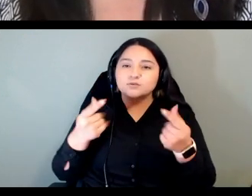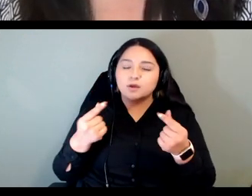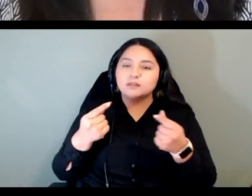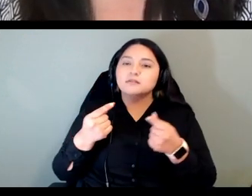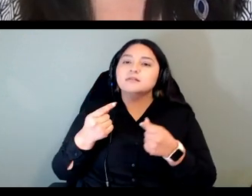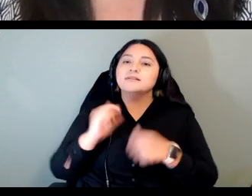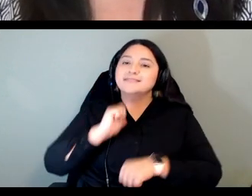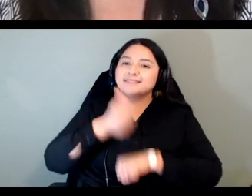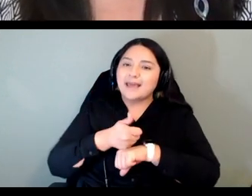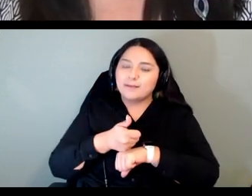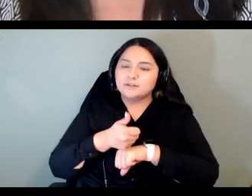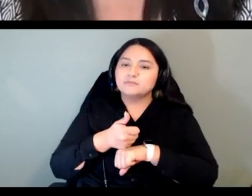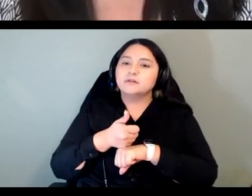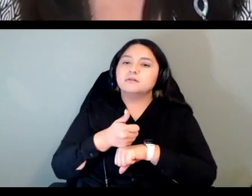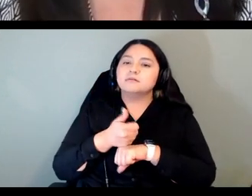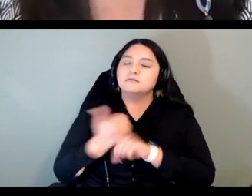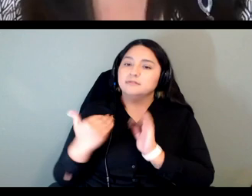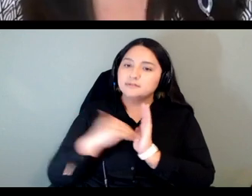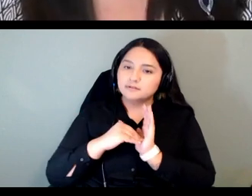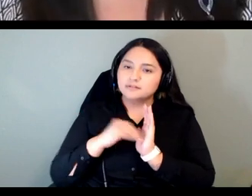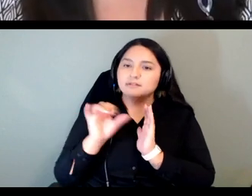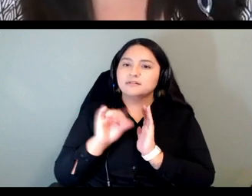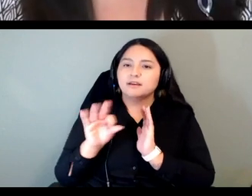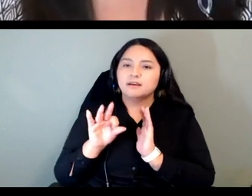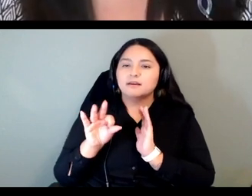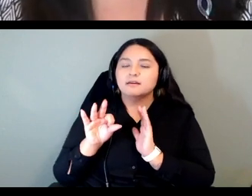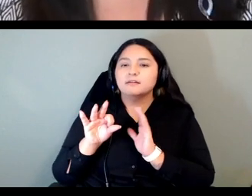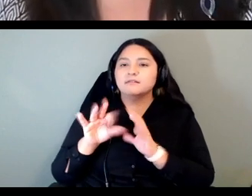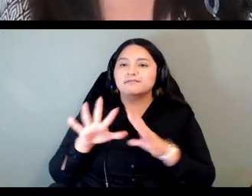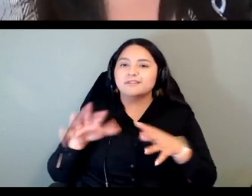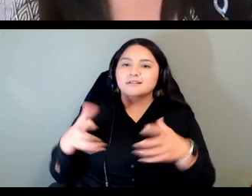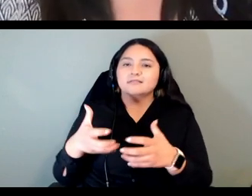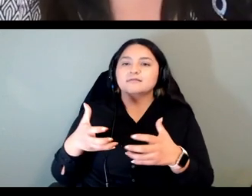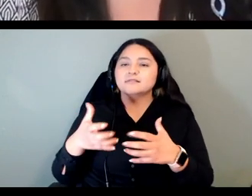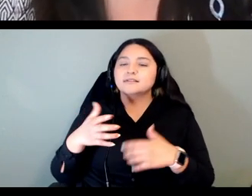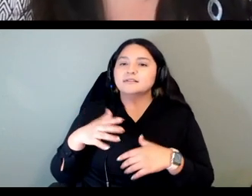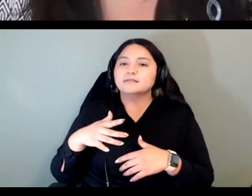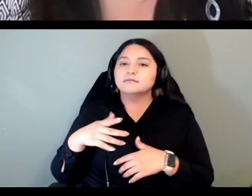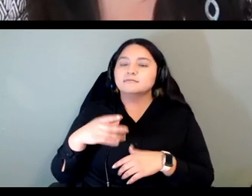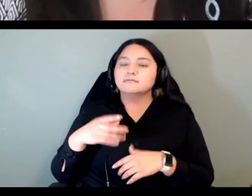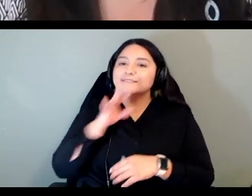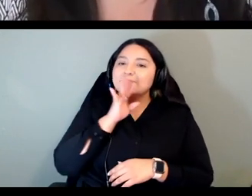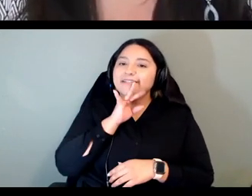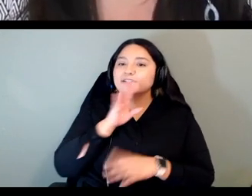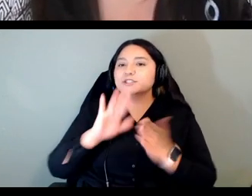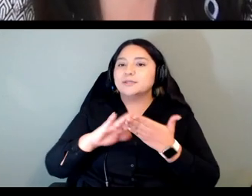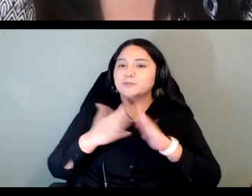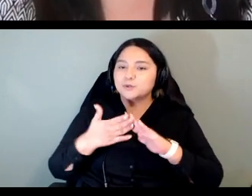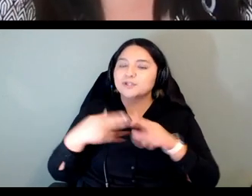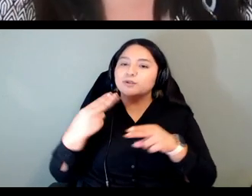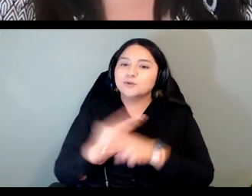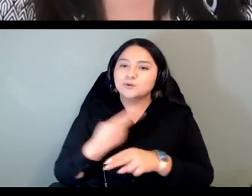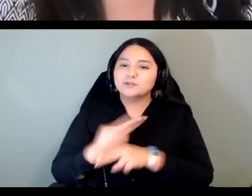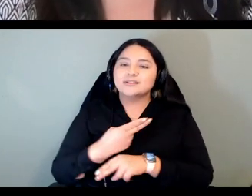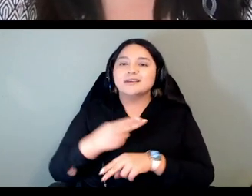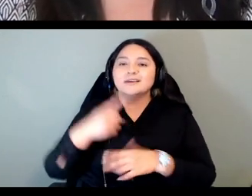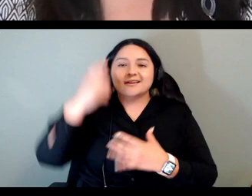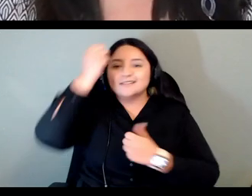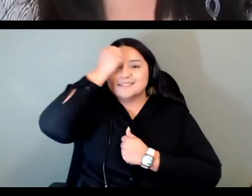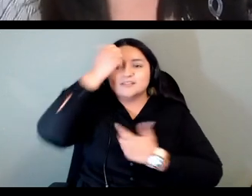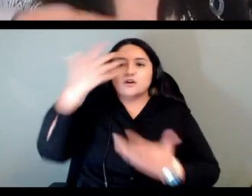of a vibrant of vibrant speech communities for metis languages using a decolonizing framework